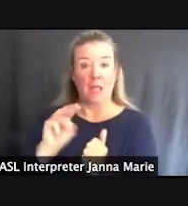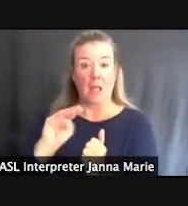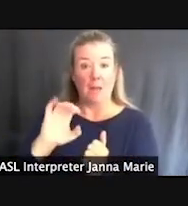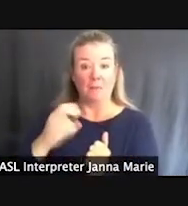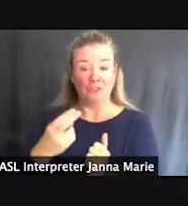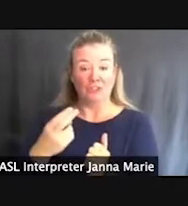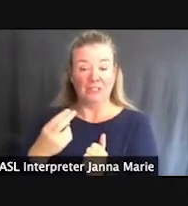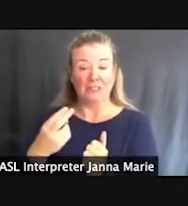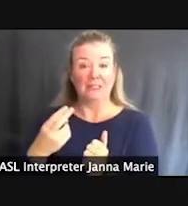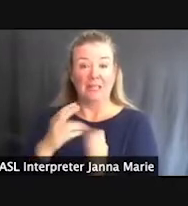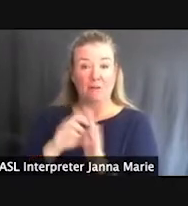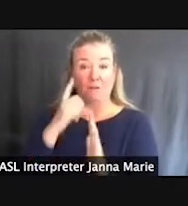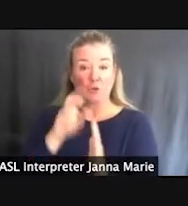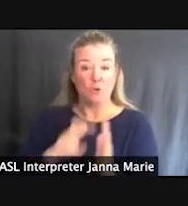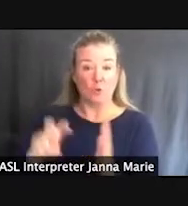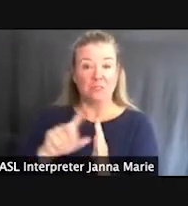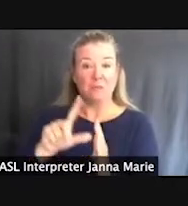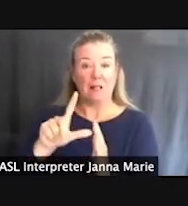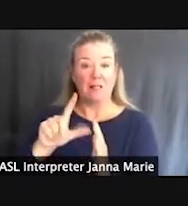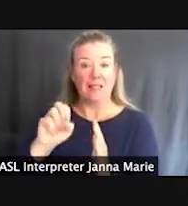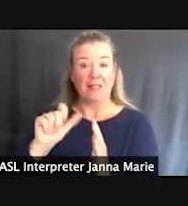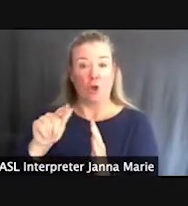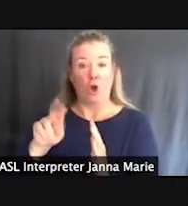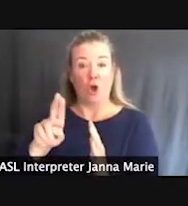Leelanau State Park and the Michigan DNR.